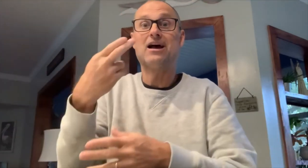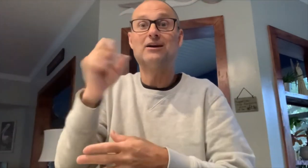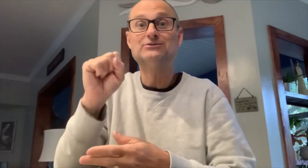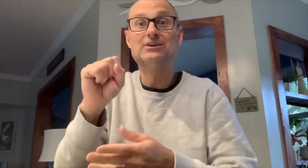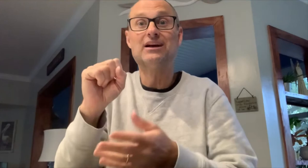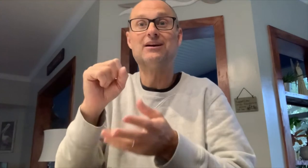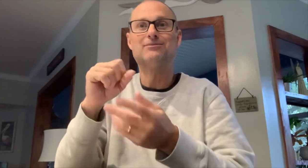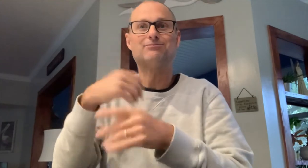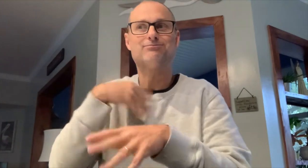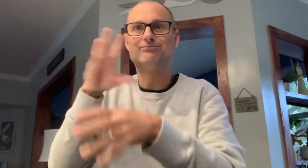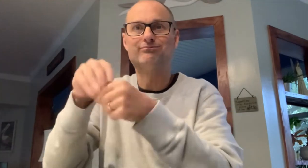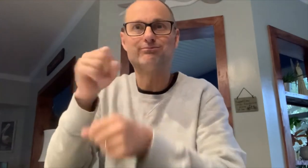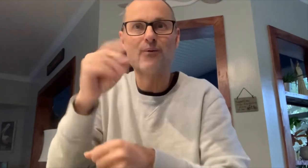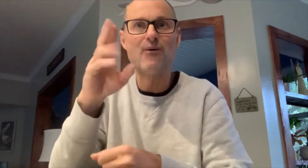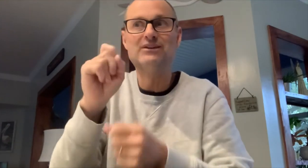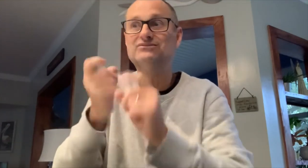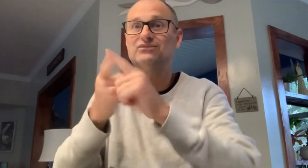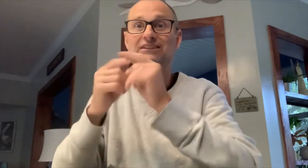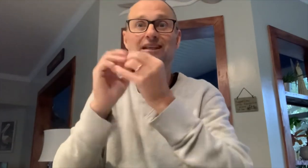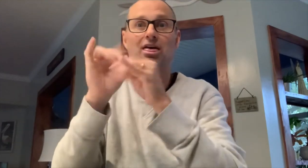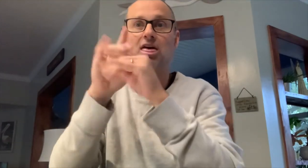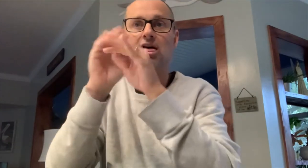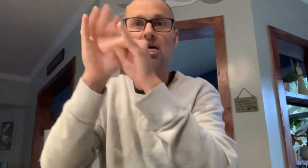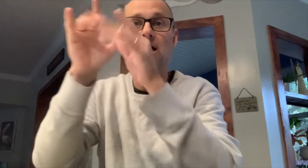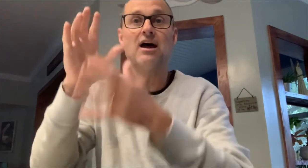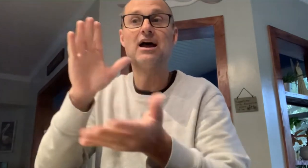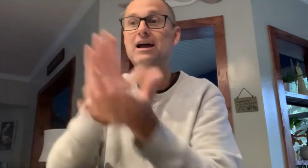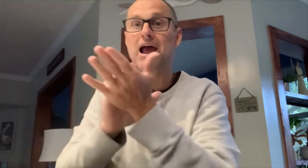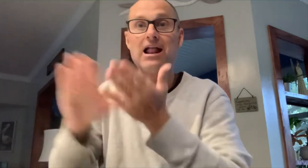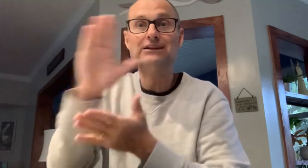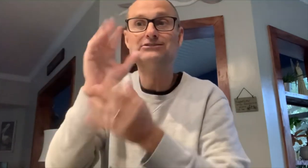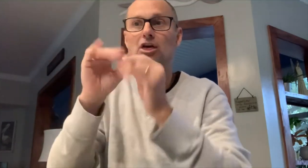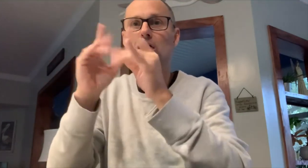This cycle continued into high school, where my attention turned to sports and friends.